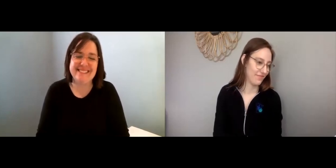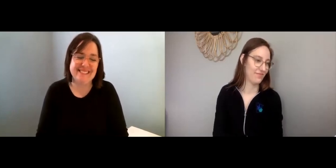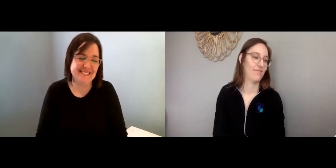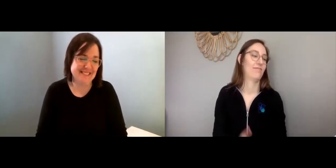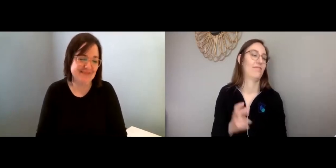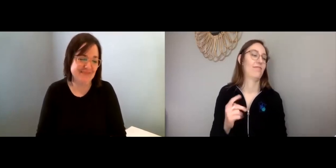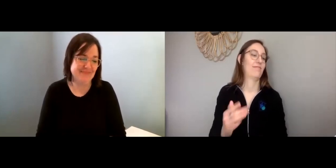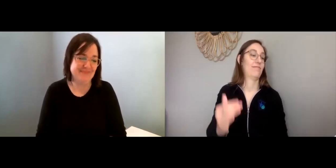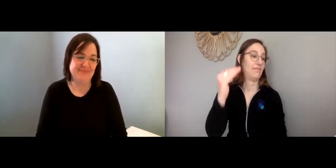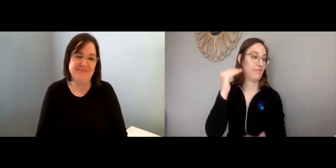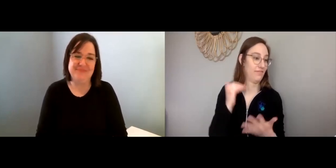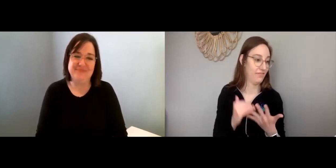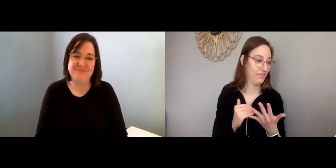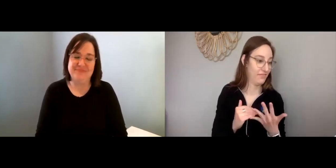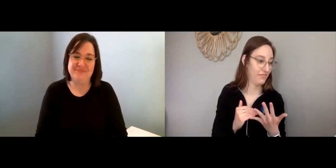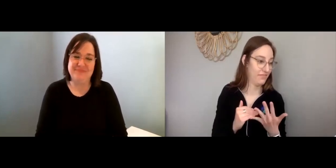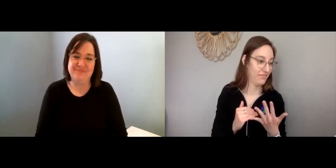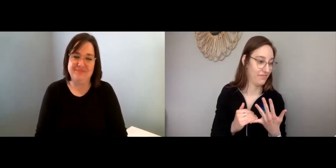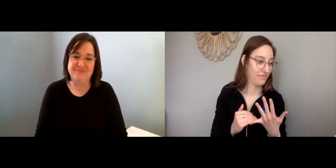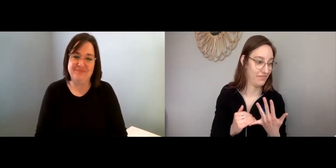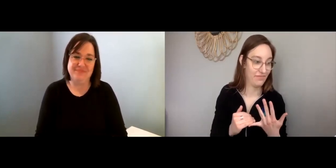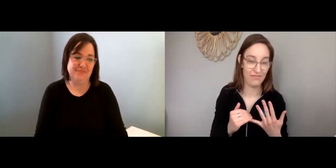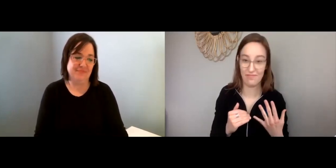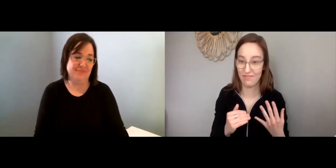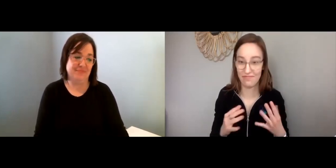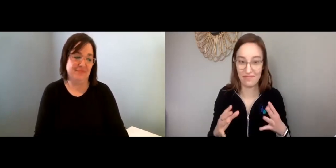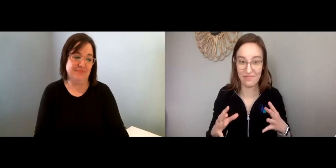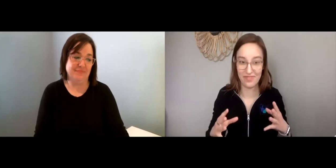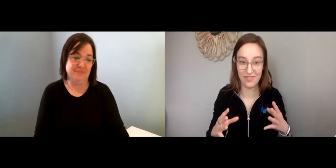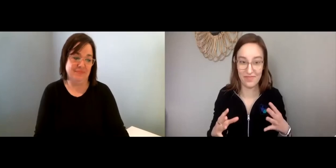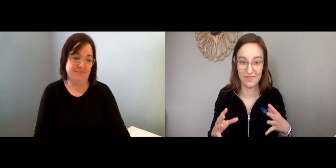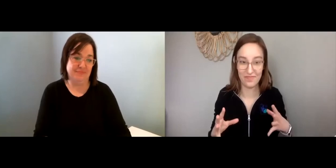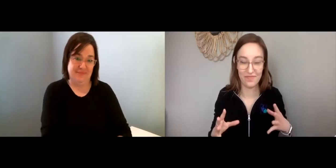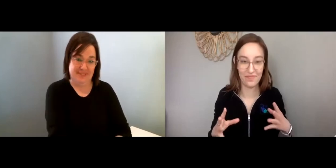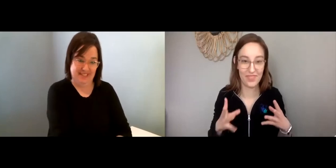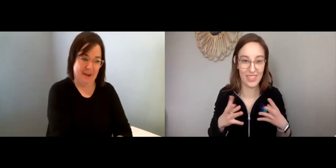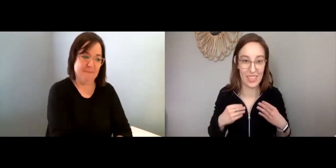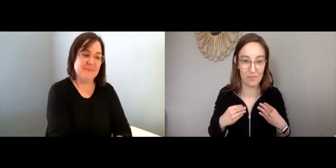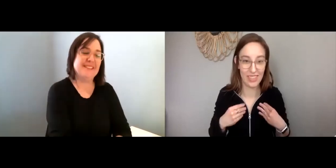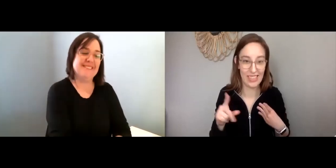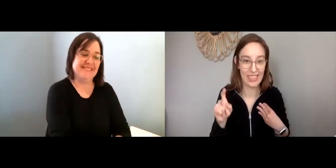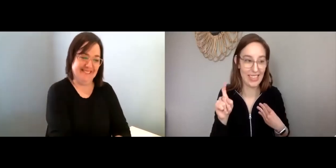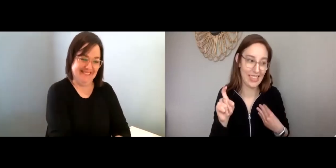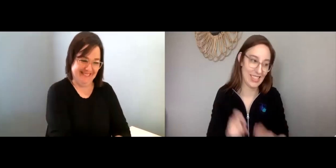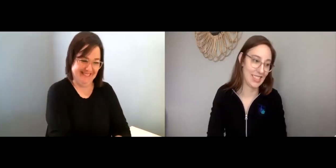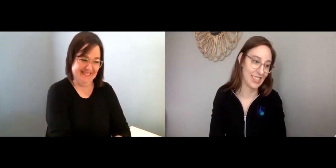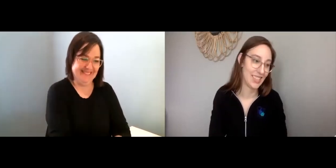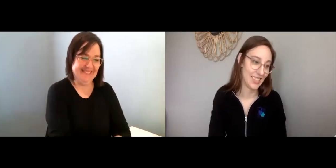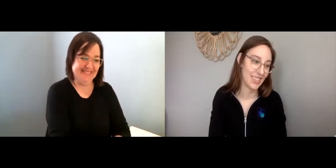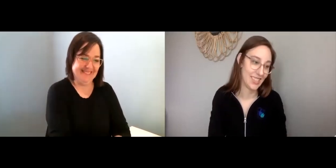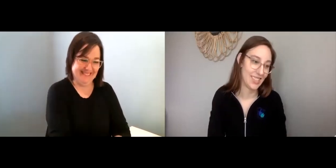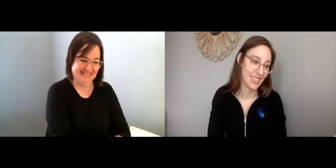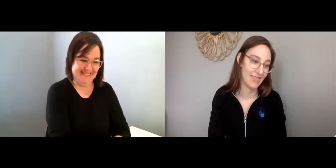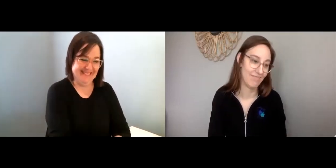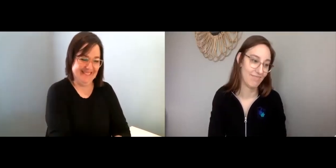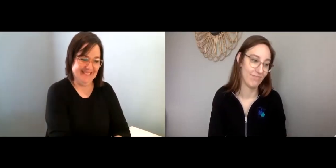Maggie: Yeah. So, the last stage of grief is: Acceptance?